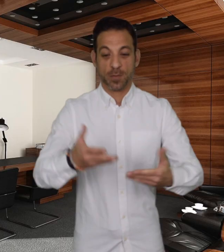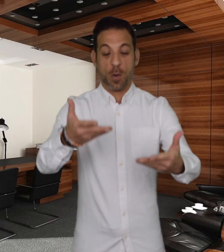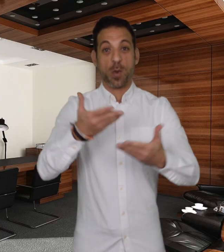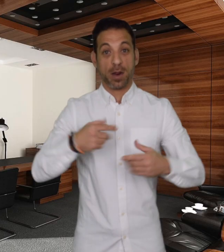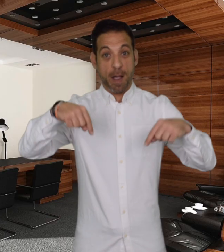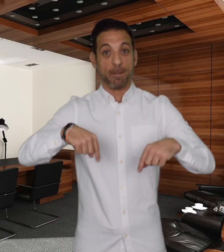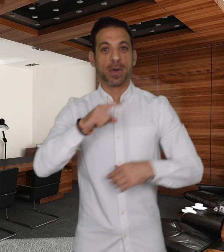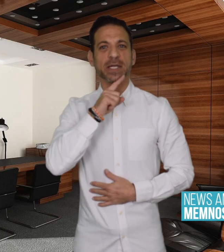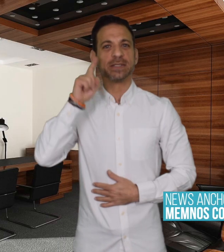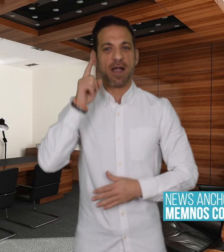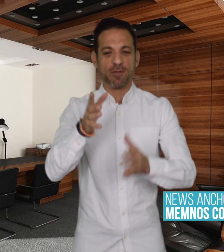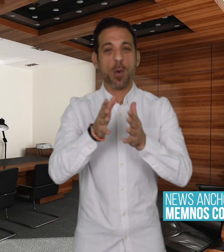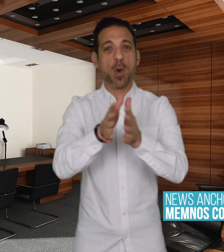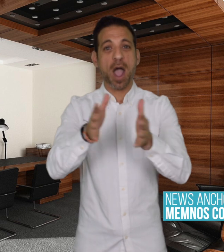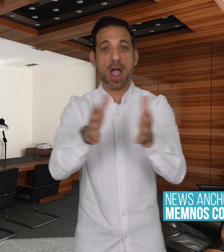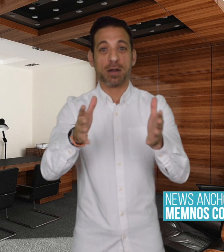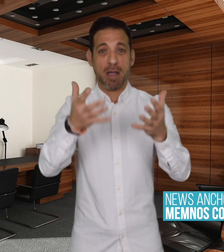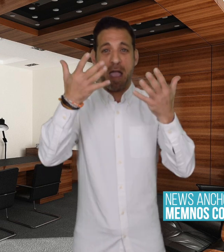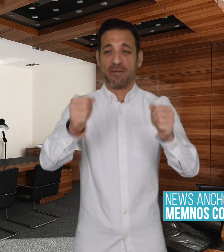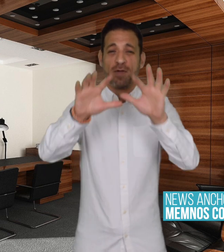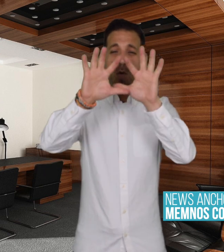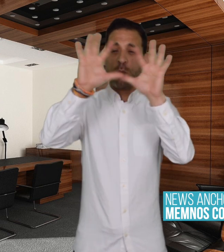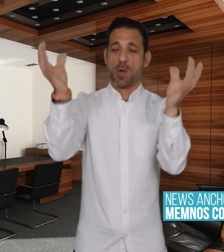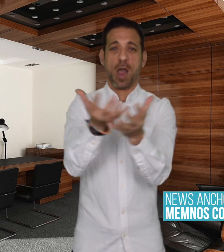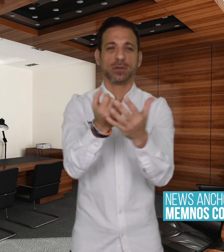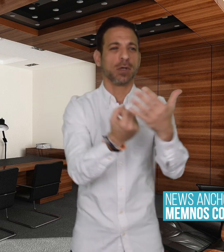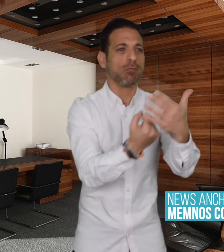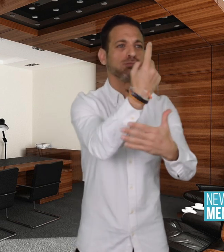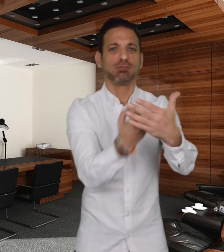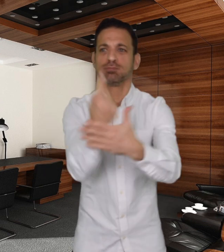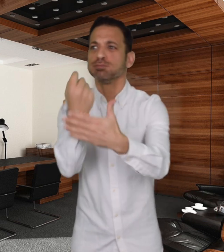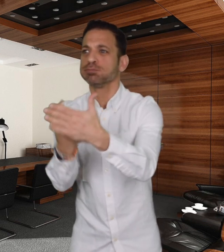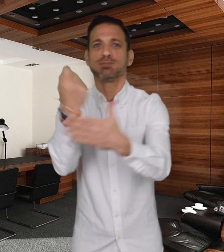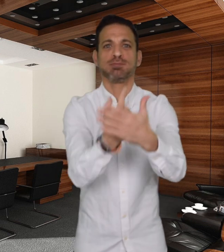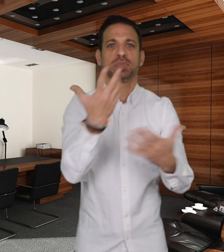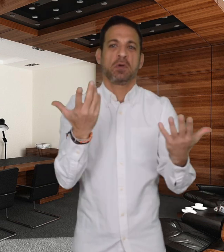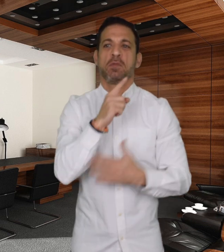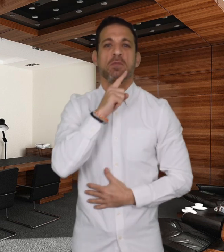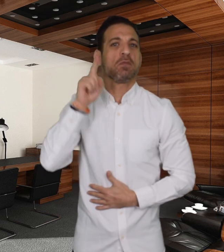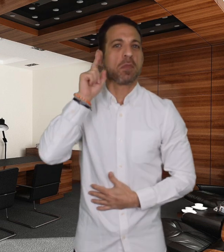Welcome to DeafWire where we share interesting news stories